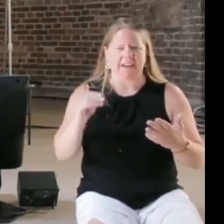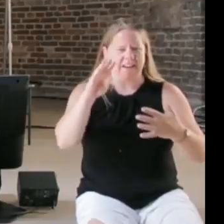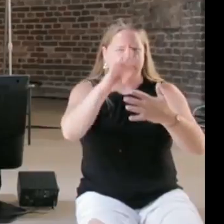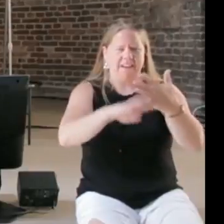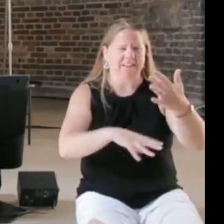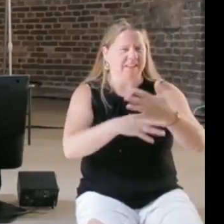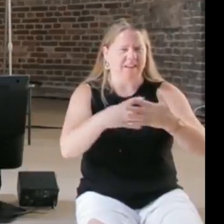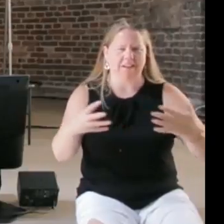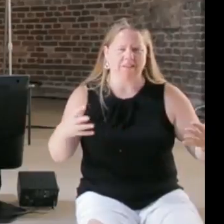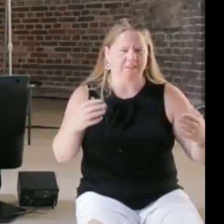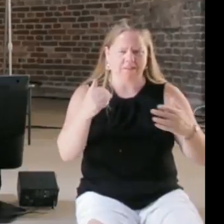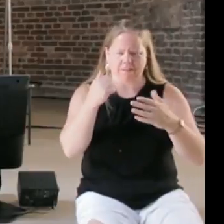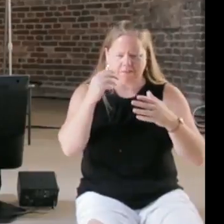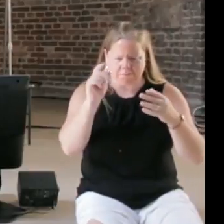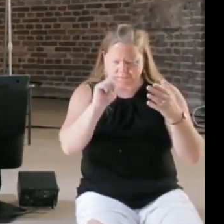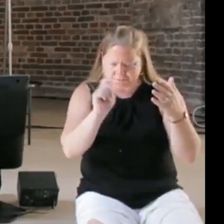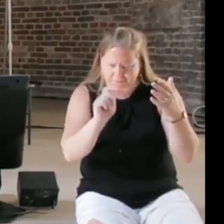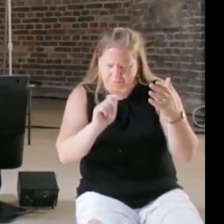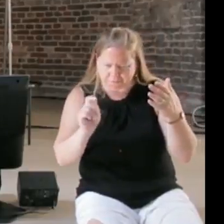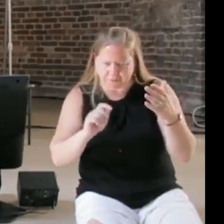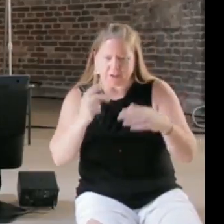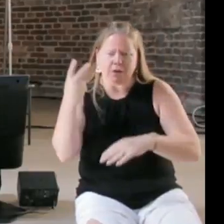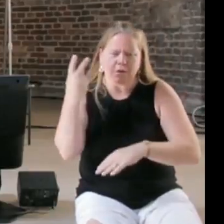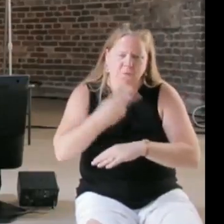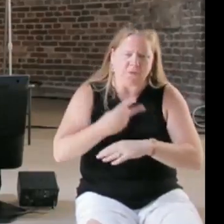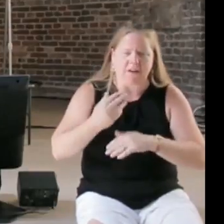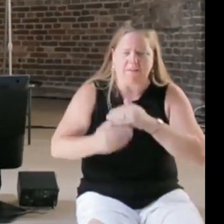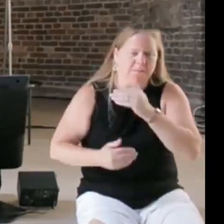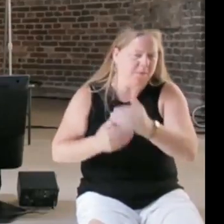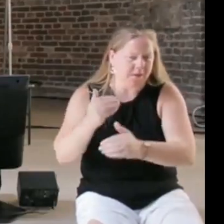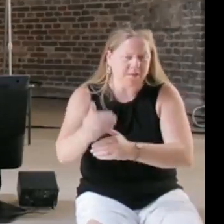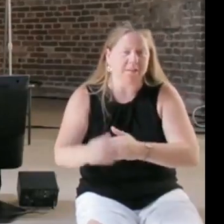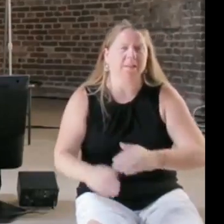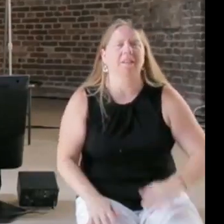and they were doing everything by hand and it took two days to process it, fix that first,